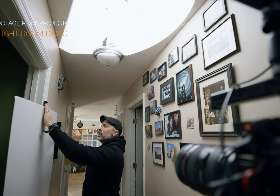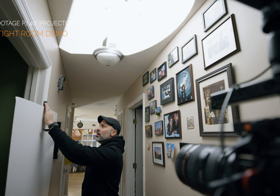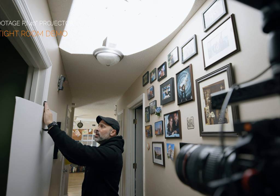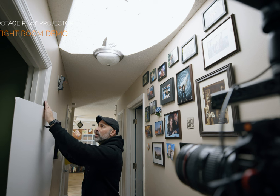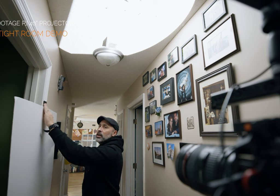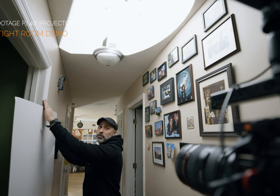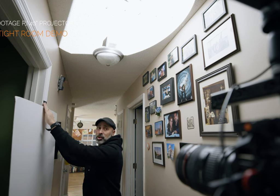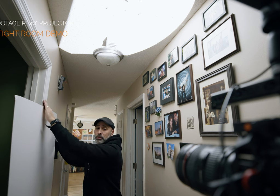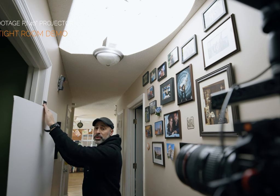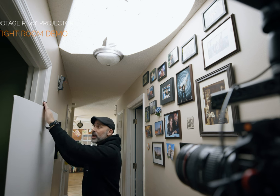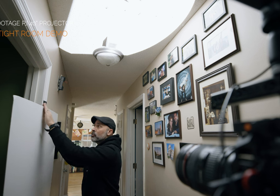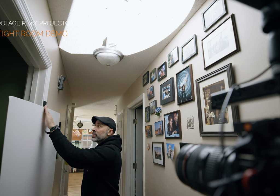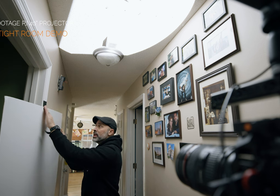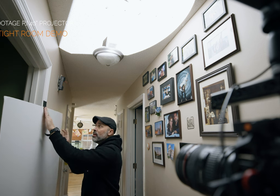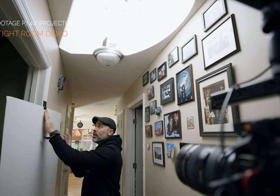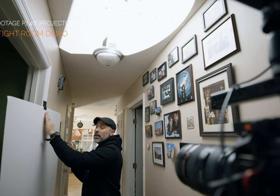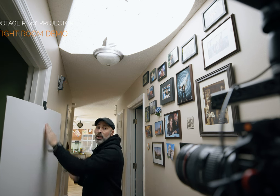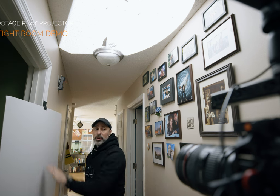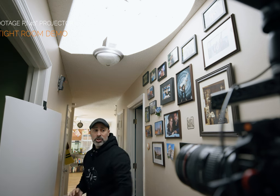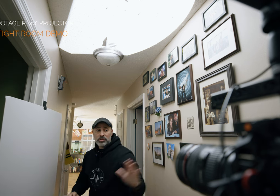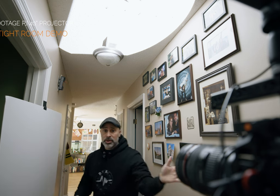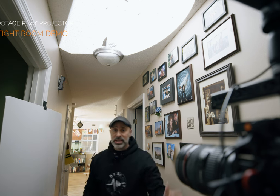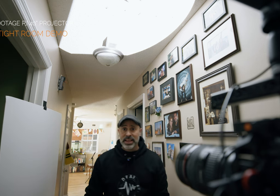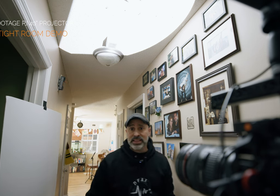there I'm just going to put that up right there and I'm going to do is I'm going to take this and